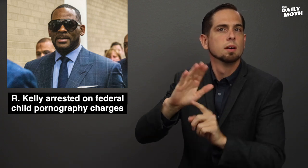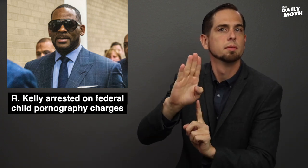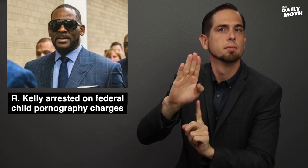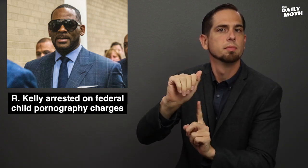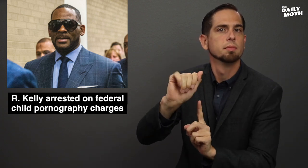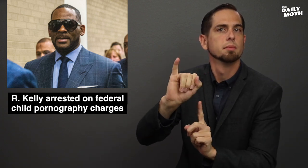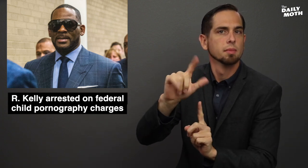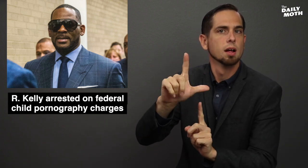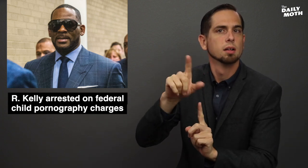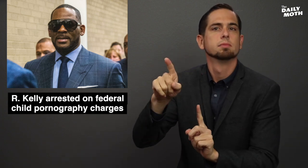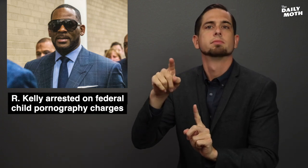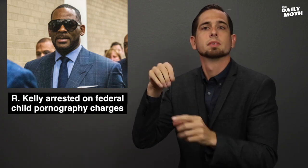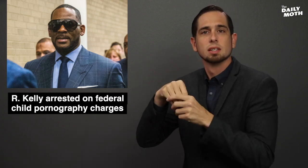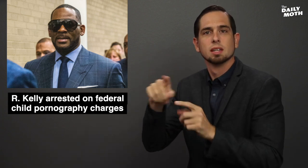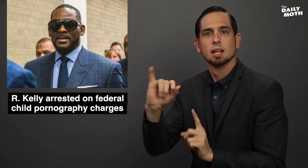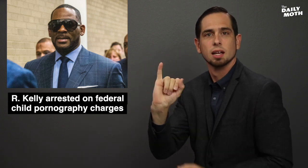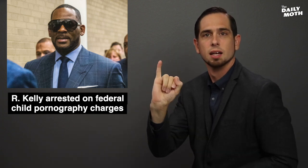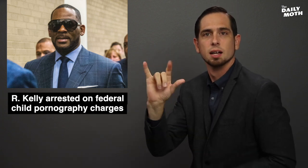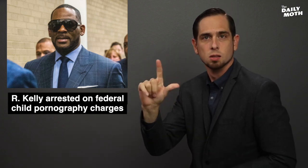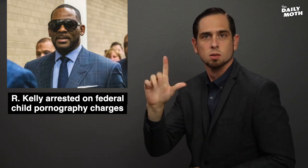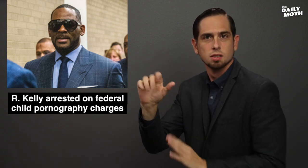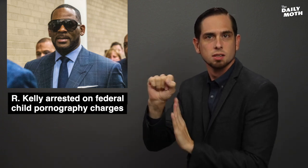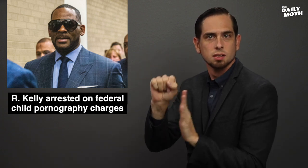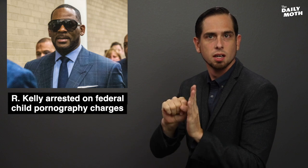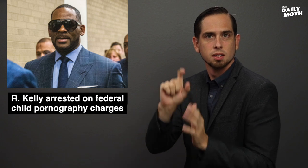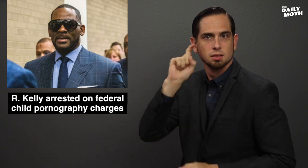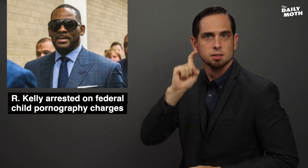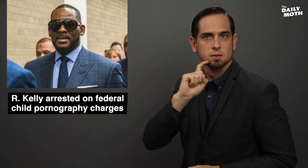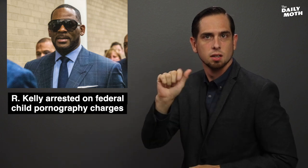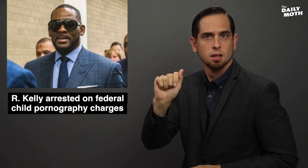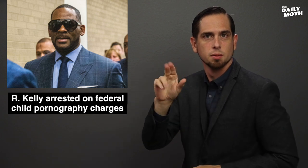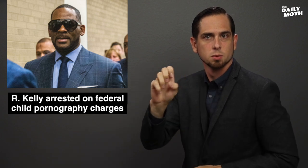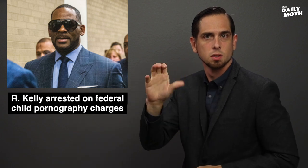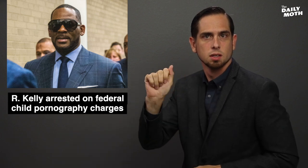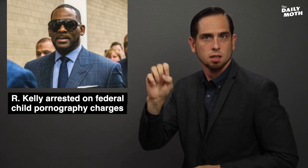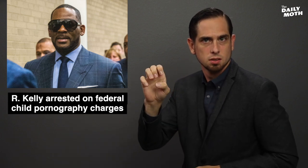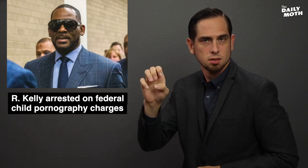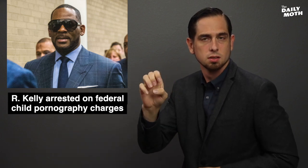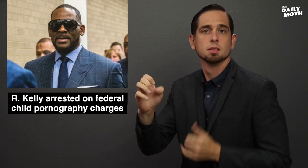on bail in an Illinois sexual abuse case.